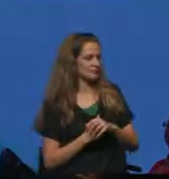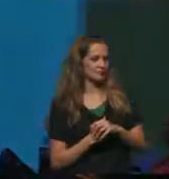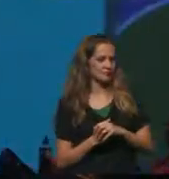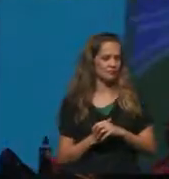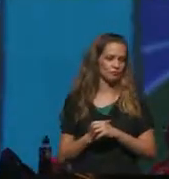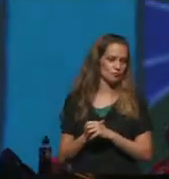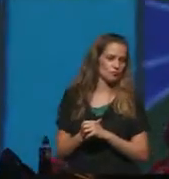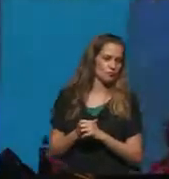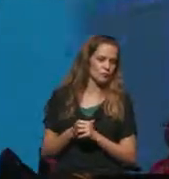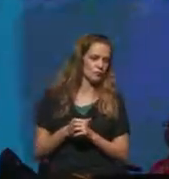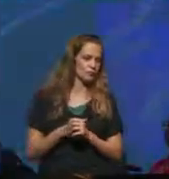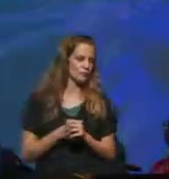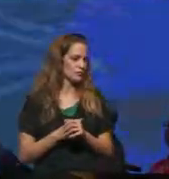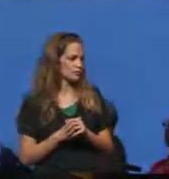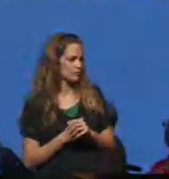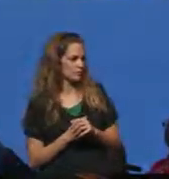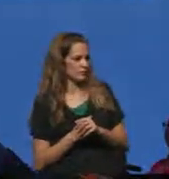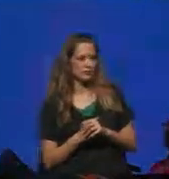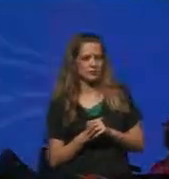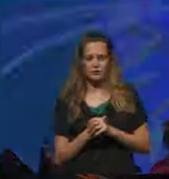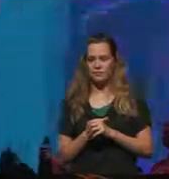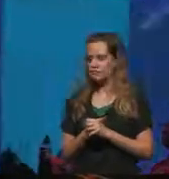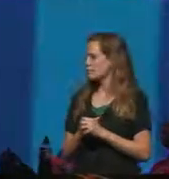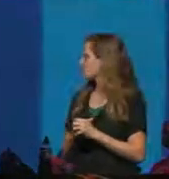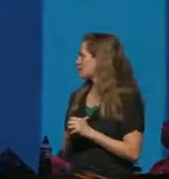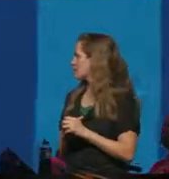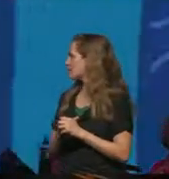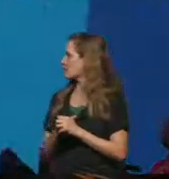tape lines on the floor. In the circle there are four chairs pointed towards